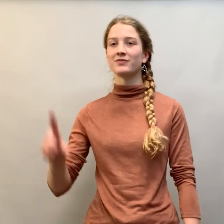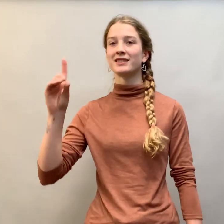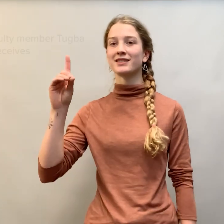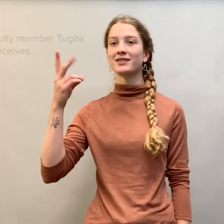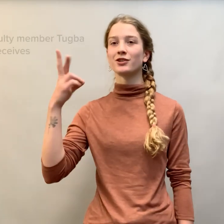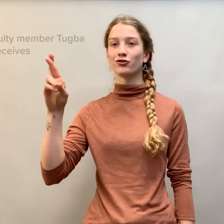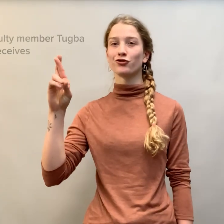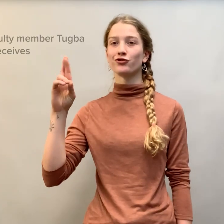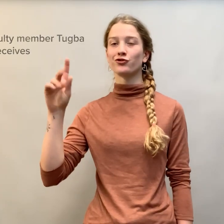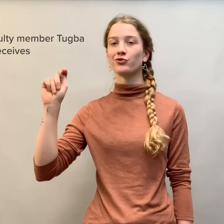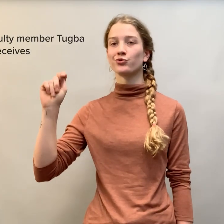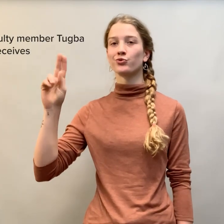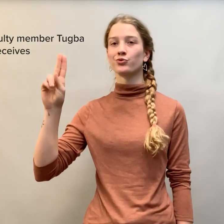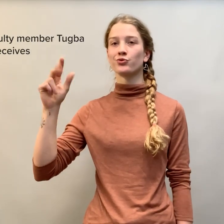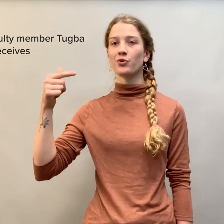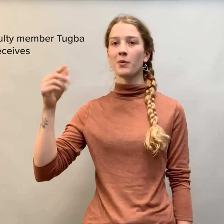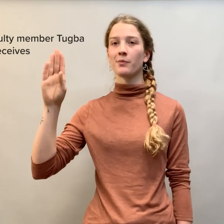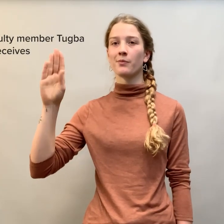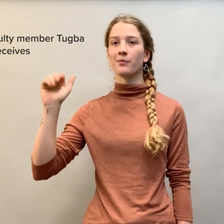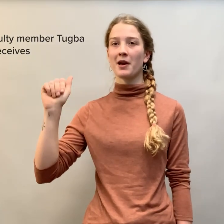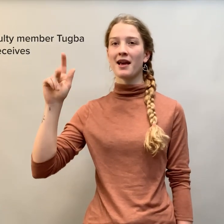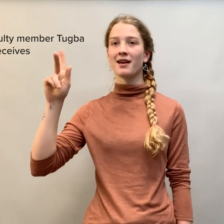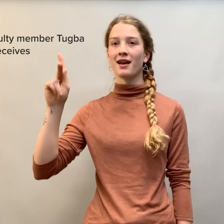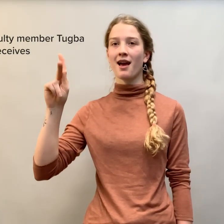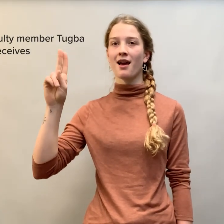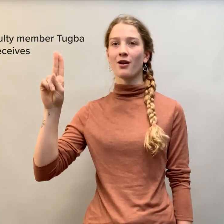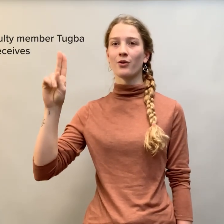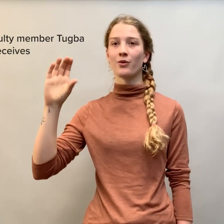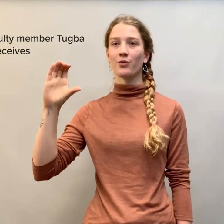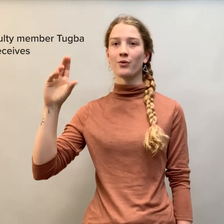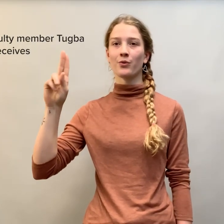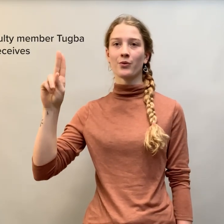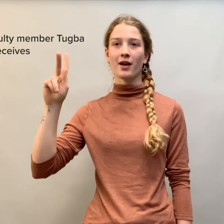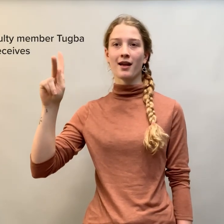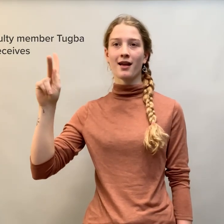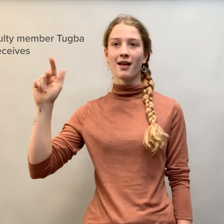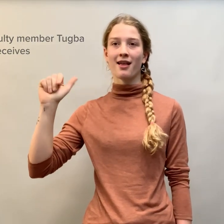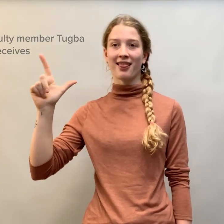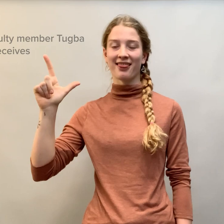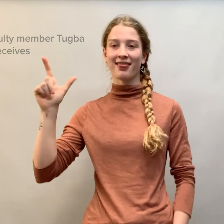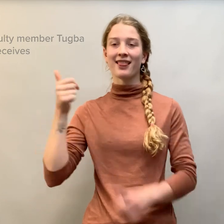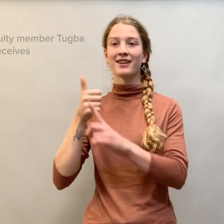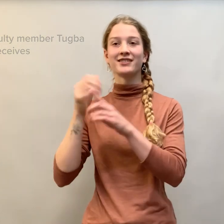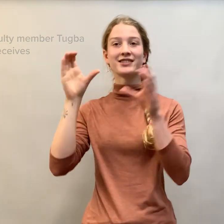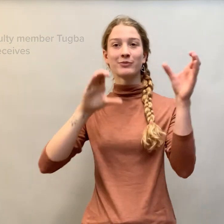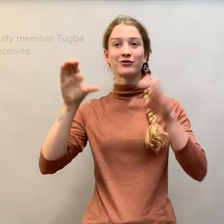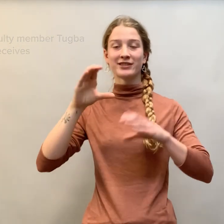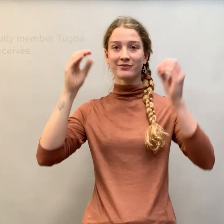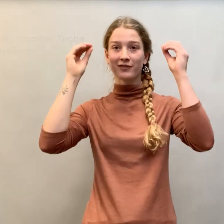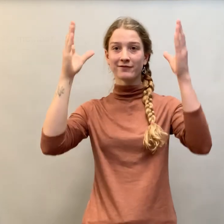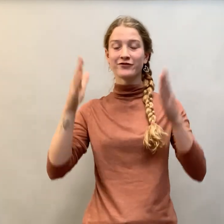Dr. Tugba Kucukkal, a chemistry professor